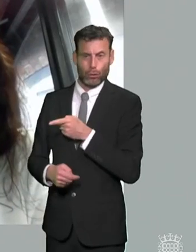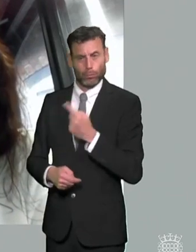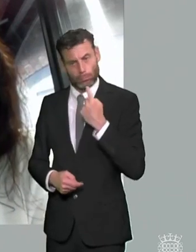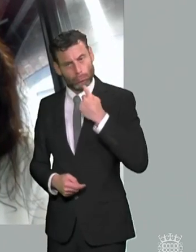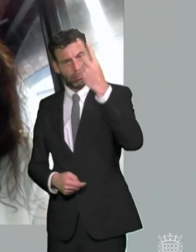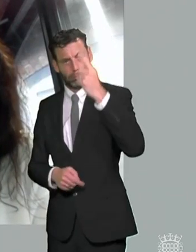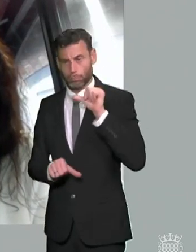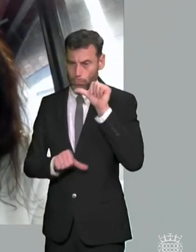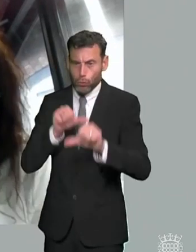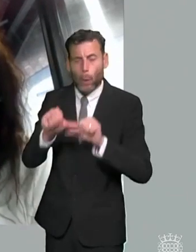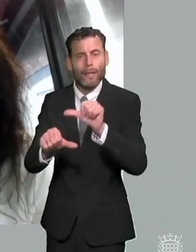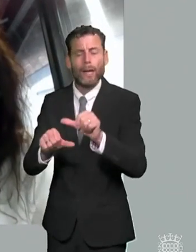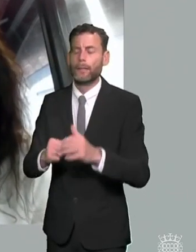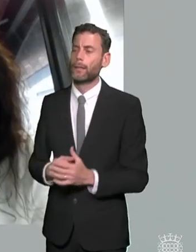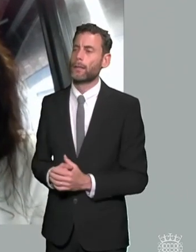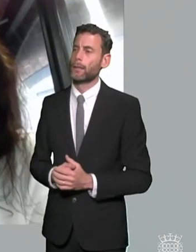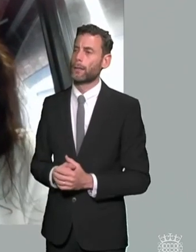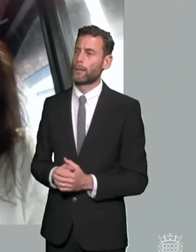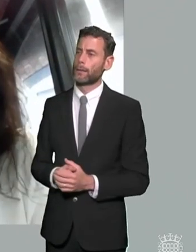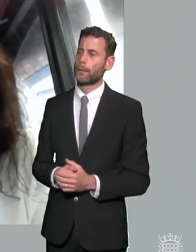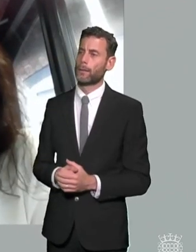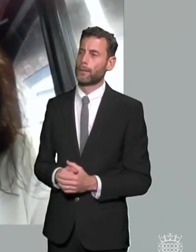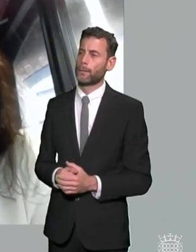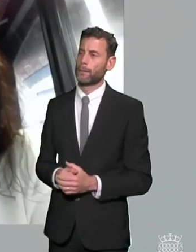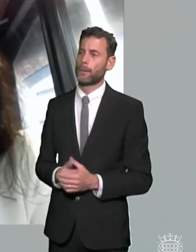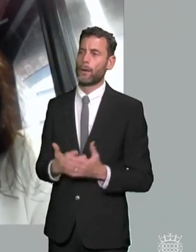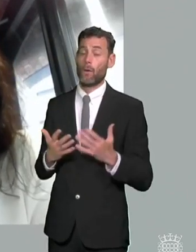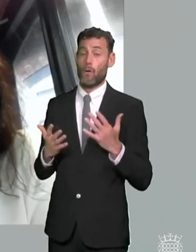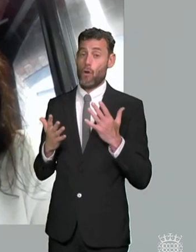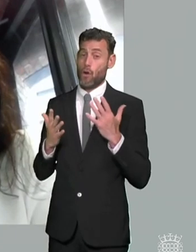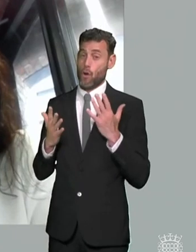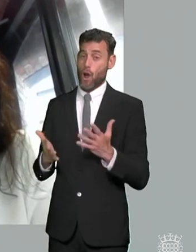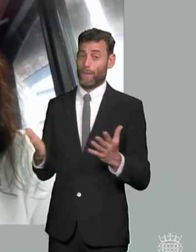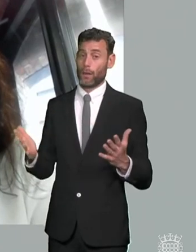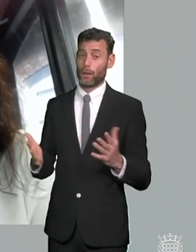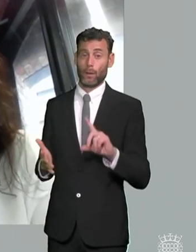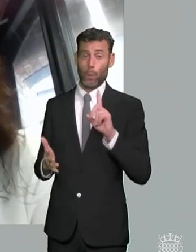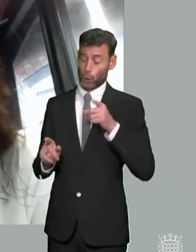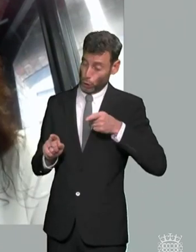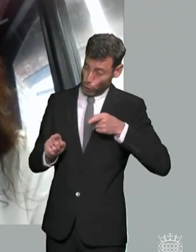than that than a send appeal through the tribunal and quite often it leads to a real relationship